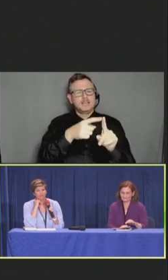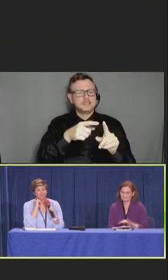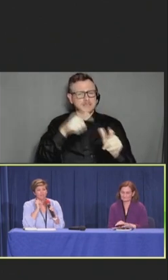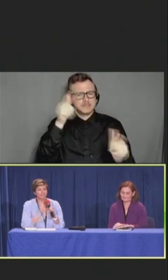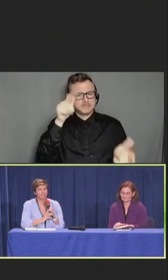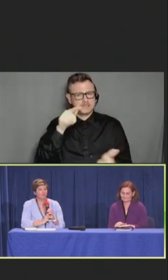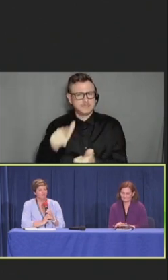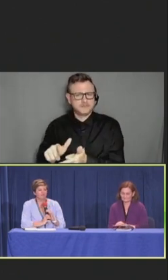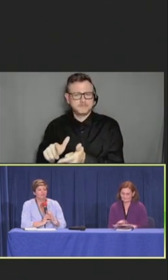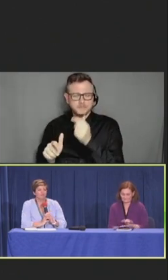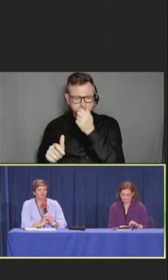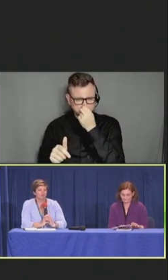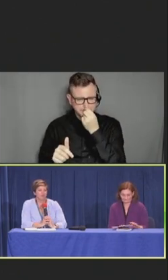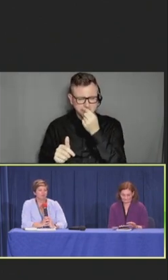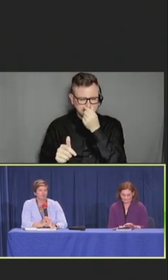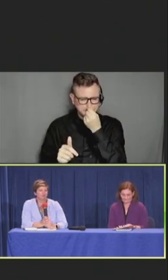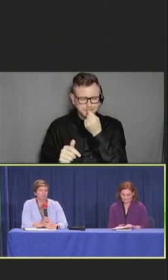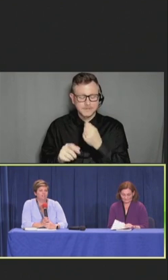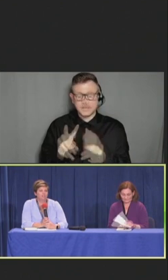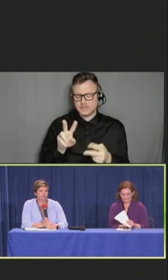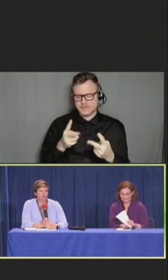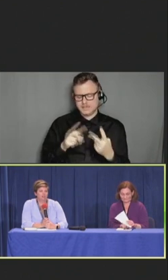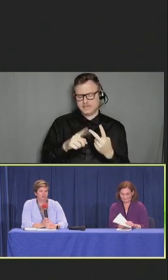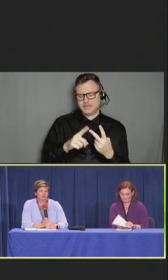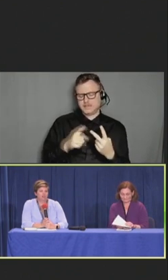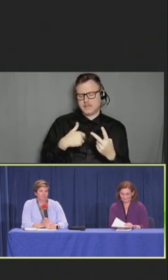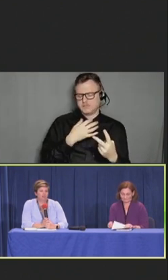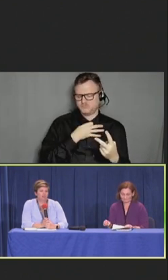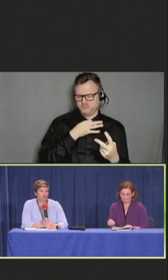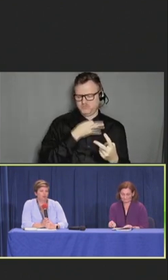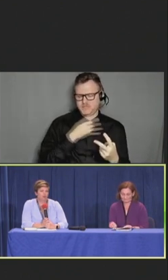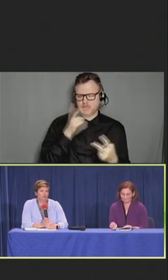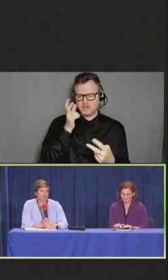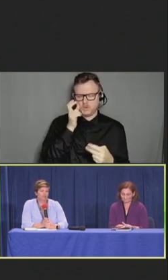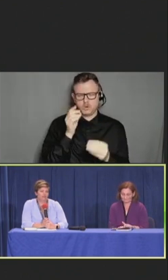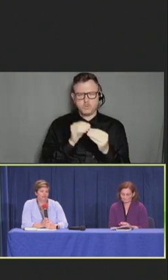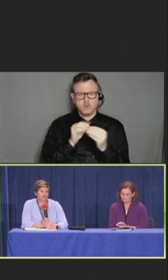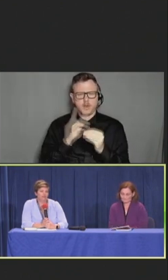On the second one. You know, I'd be curious about, you know, kind of hearing more about the experiences